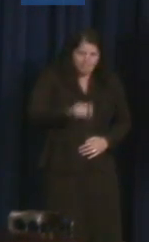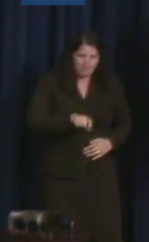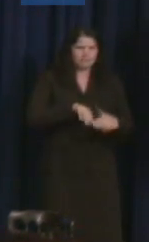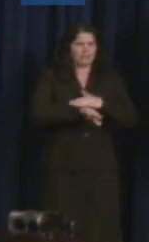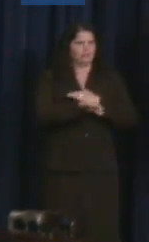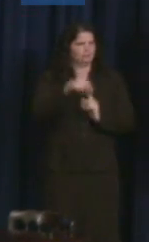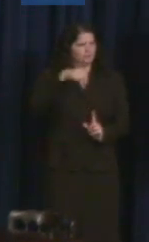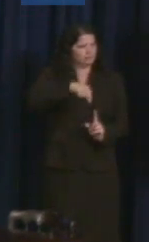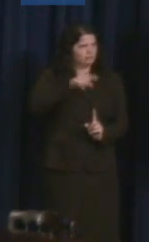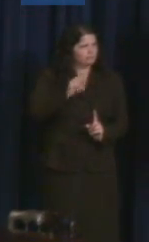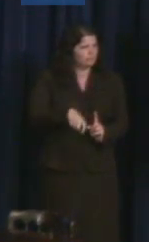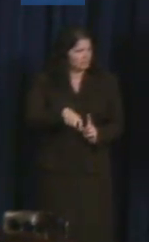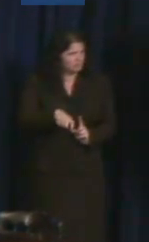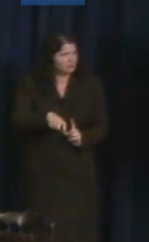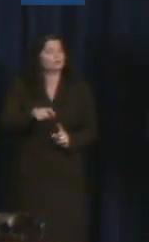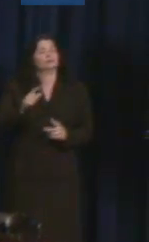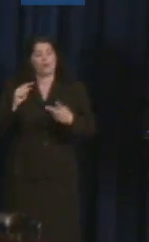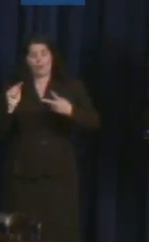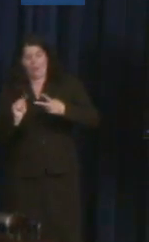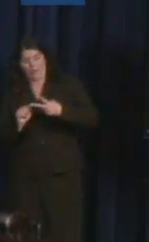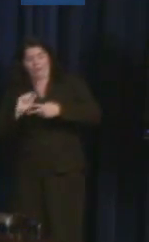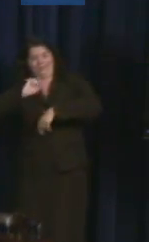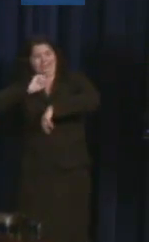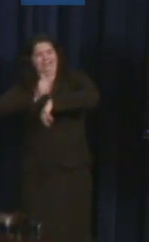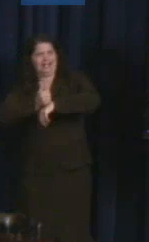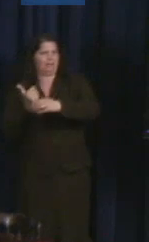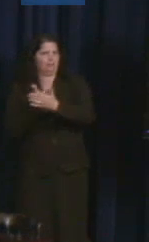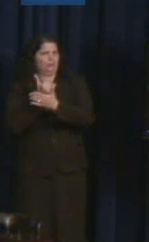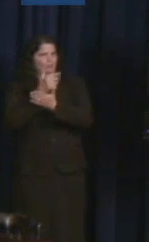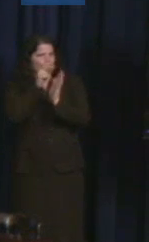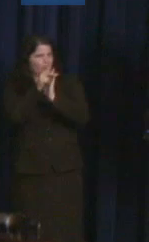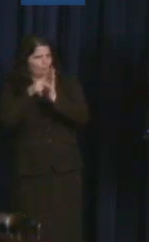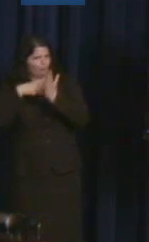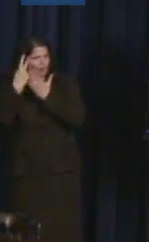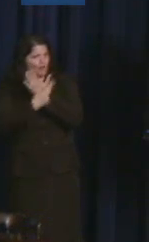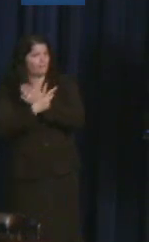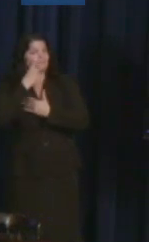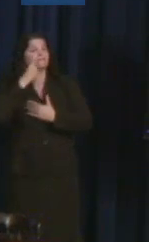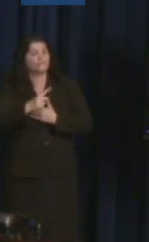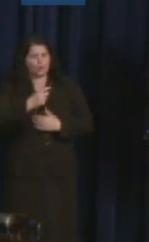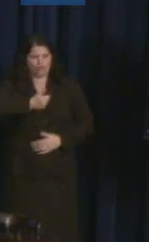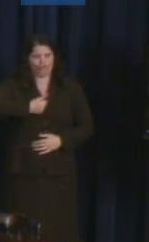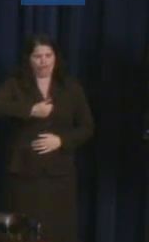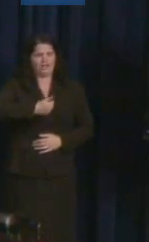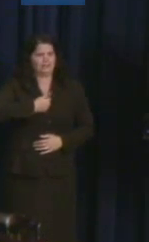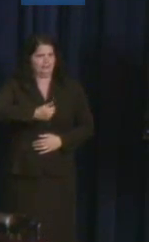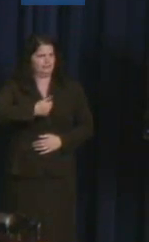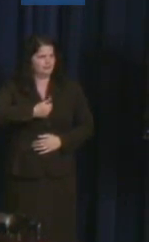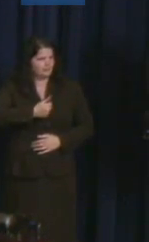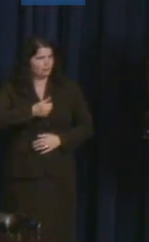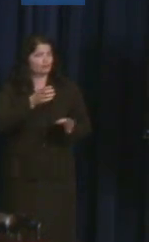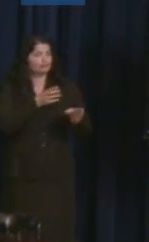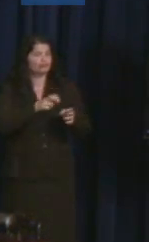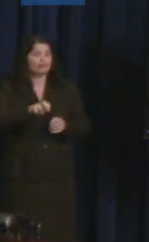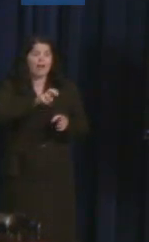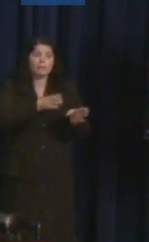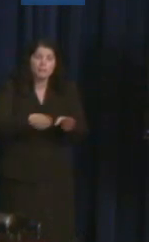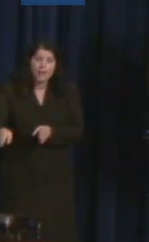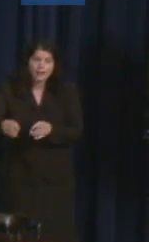Deployment Planning Project, which will showcase promising technologies and practices that improve travel planning and coordination for people who